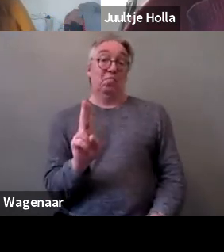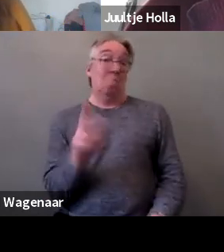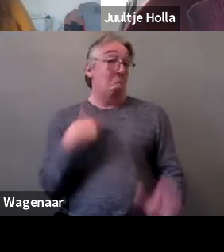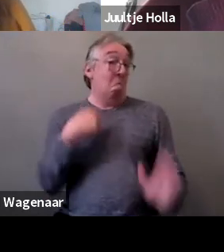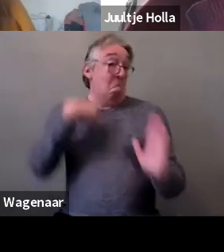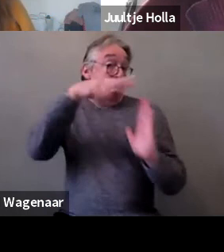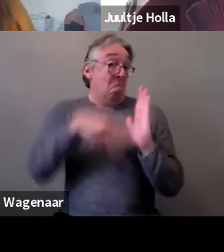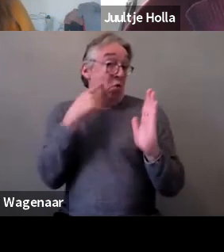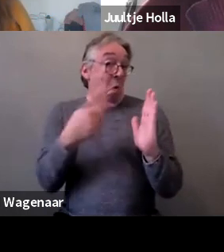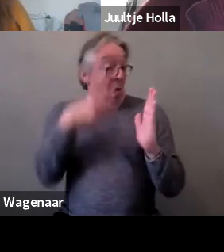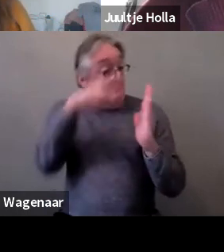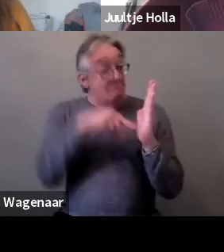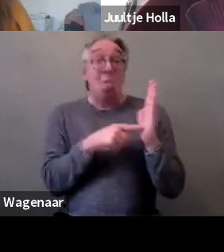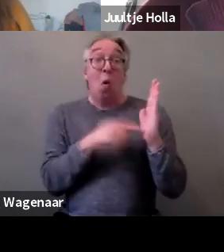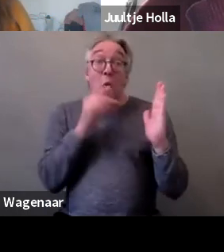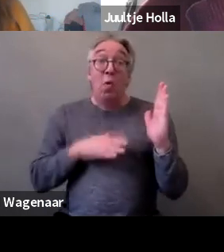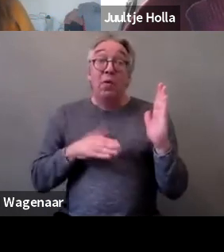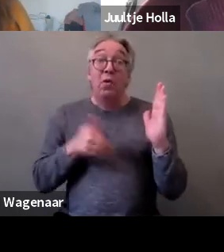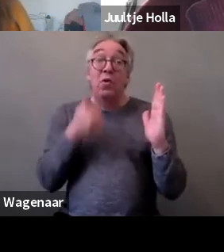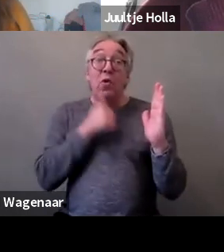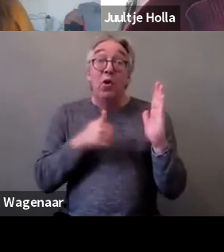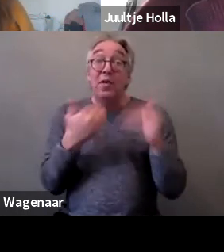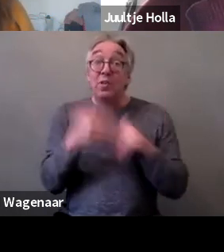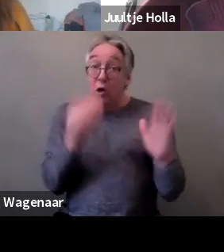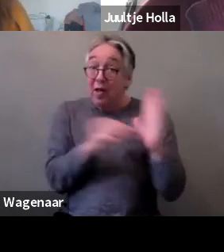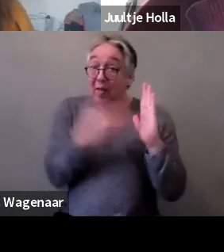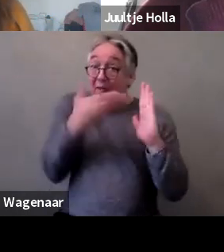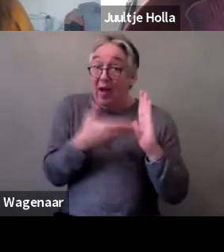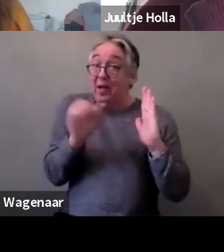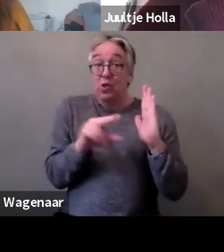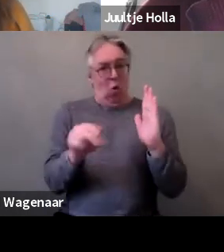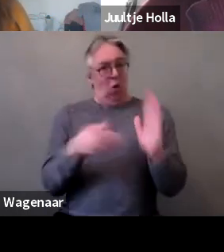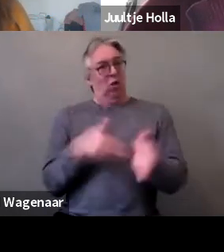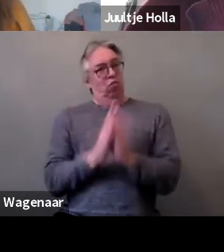and what is the plan for the EU on that. I advise you to check on that document.